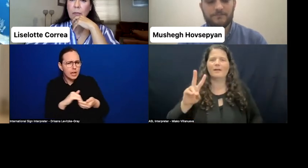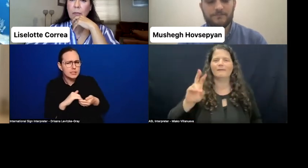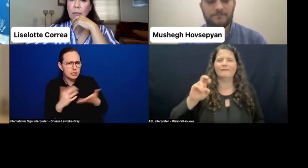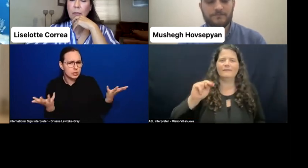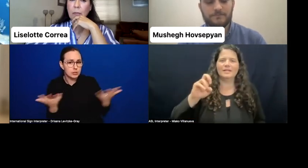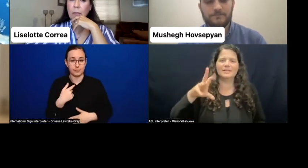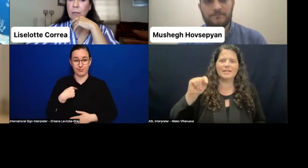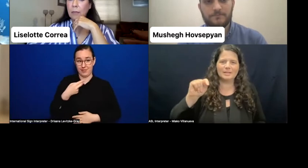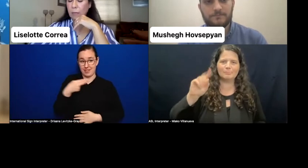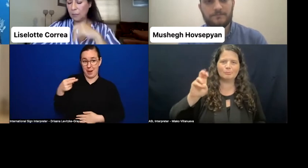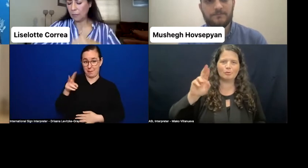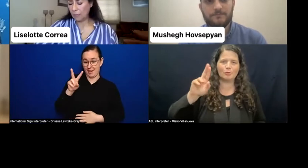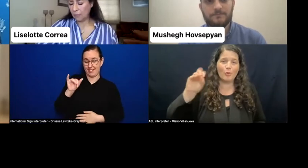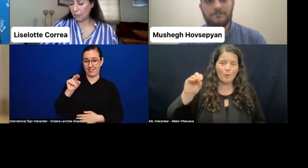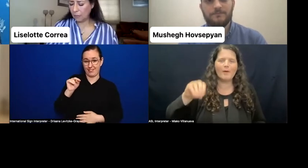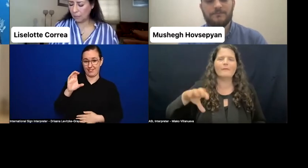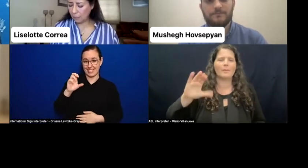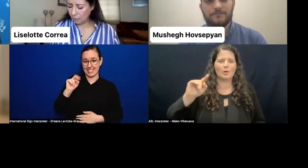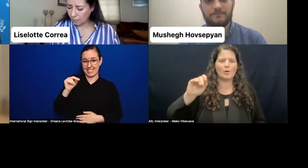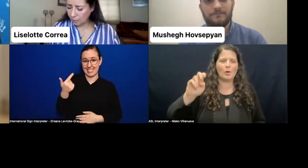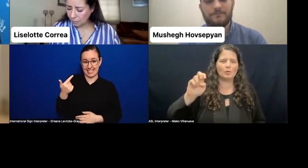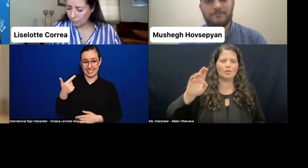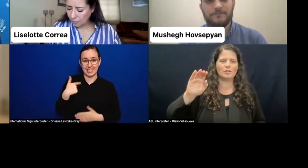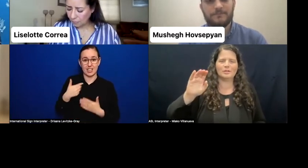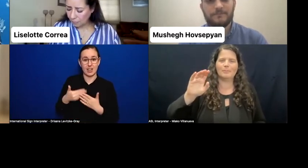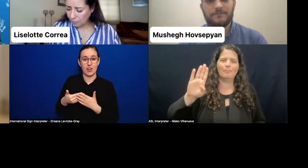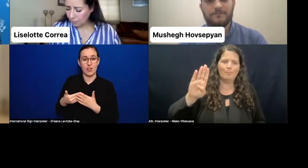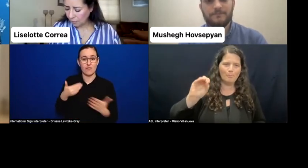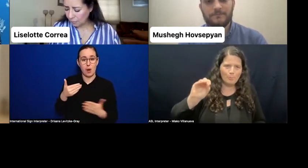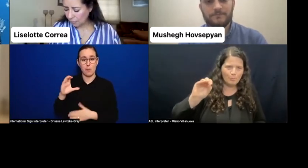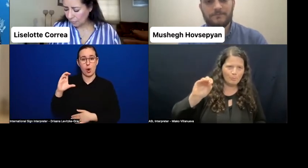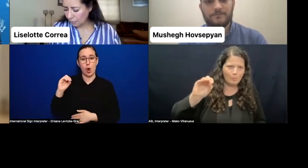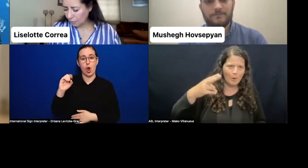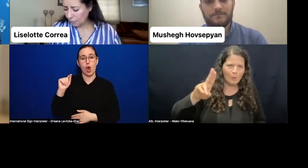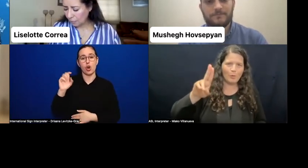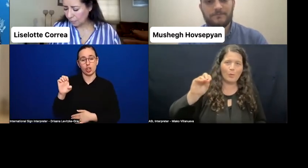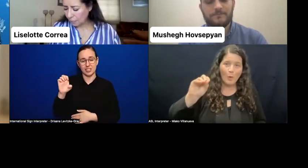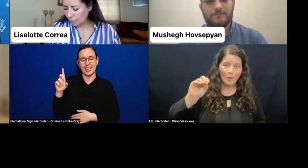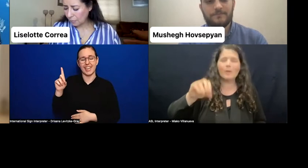d'Ivoire from the Confederation of Persons with Disabilities of Cote d'Ivoire. It's the biggest organization that